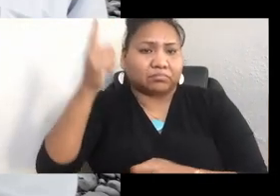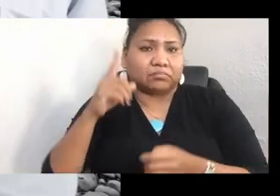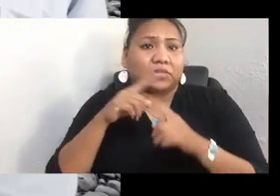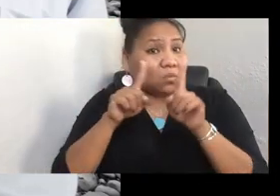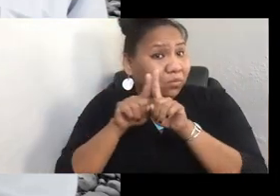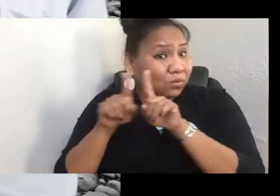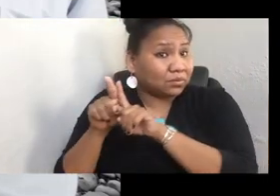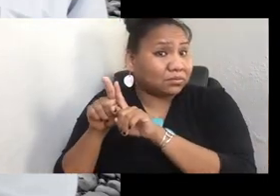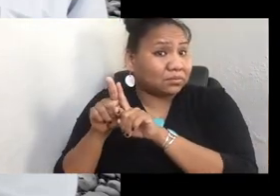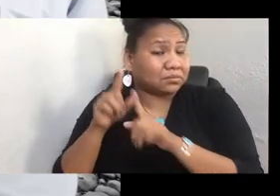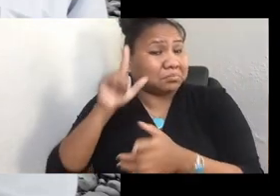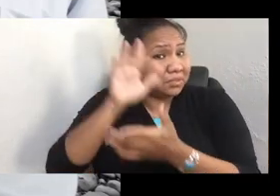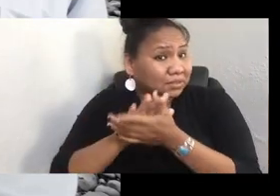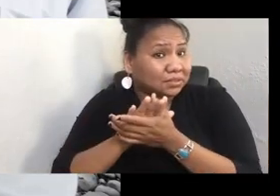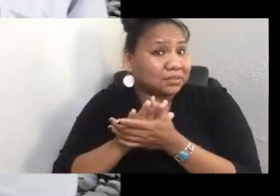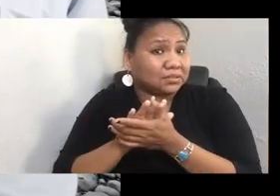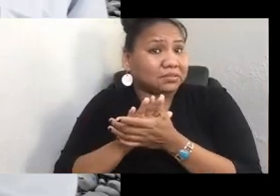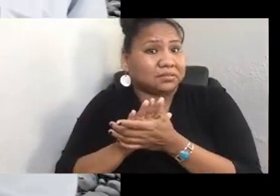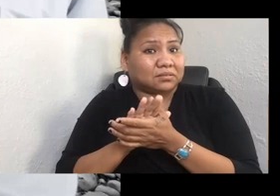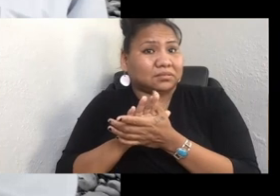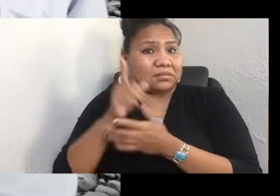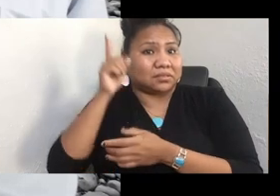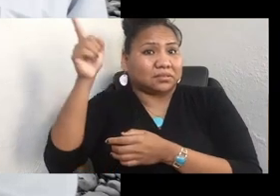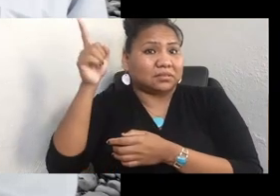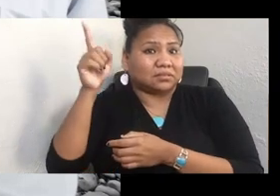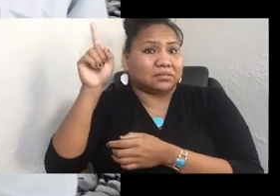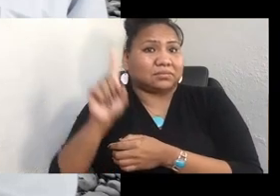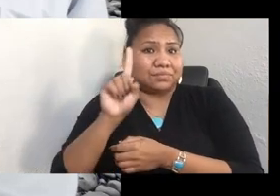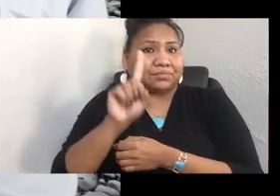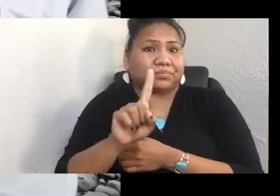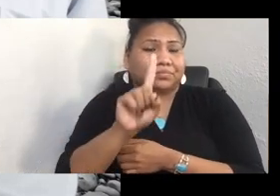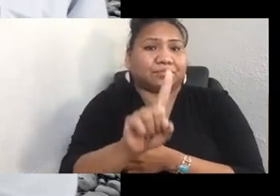is the one that walked on the Earth that came down, and he created everything on Earth.